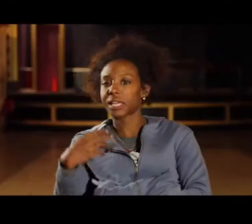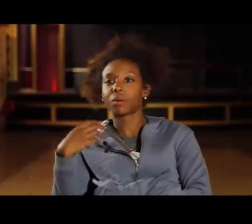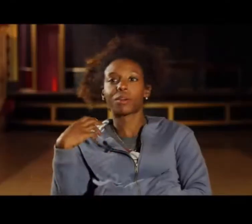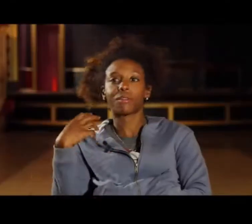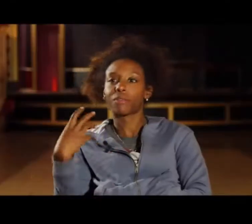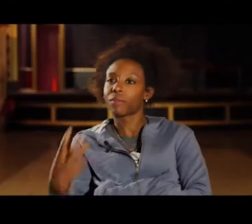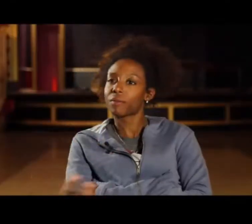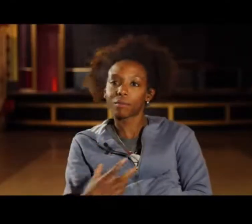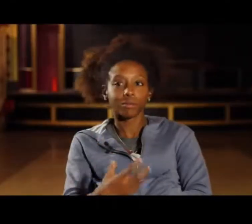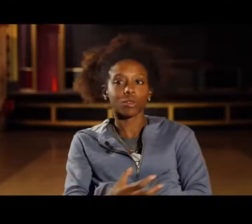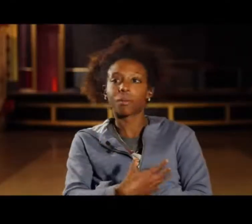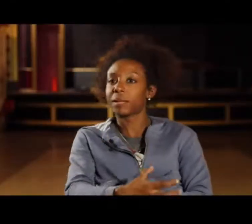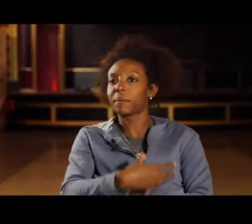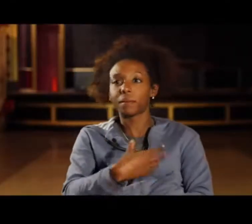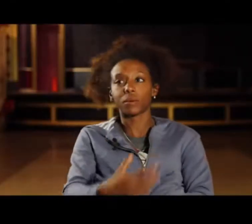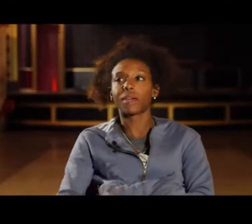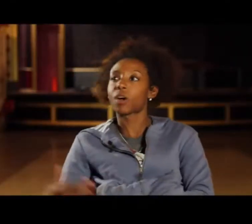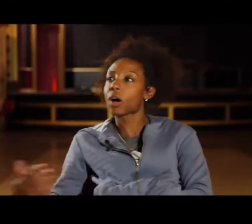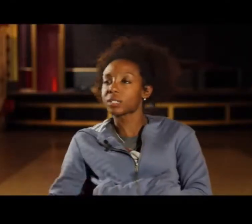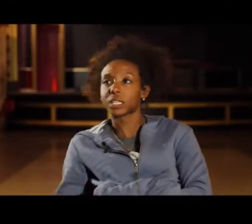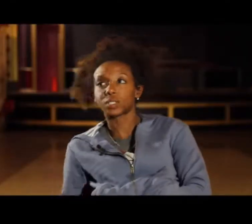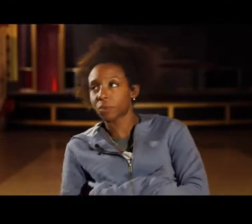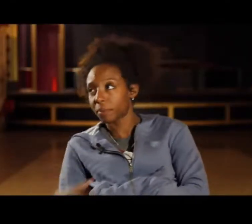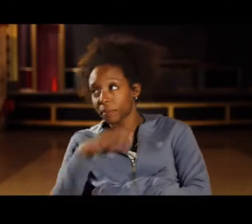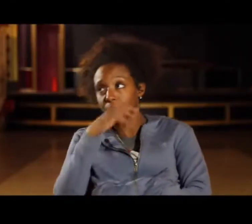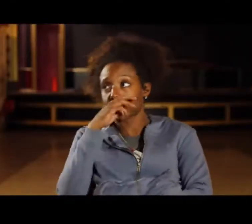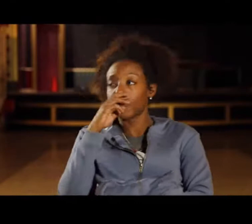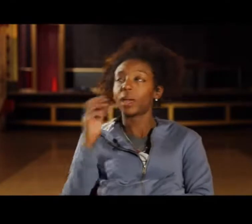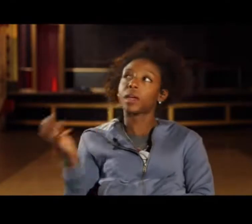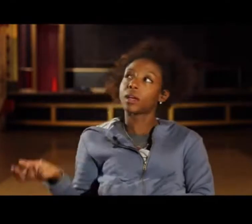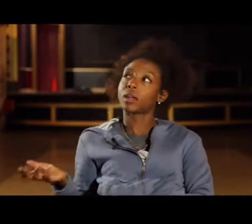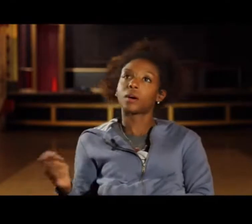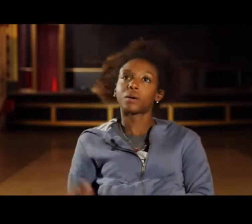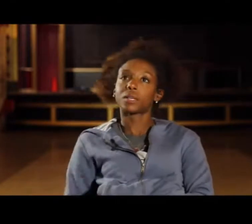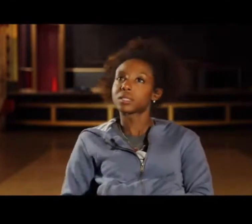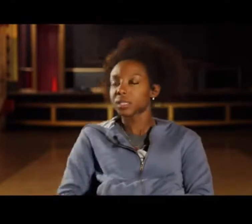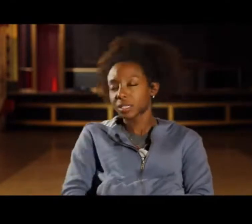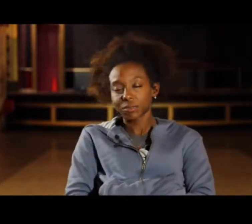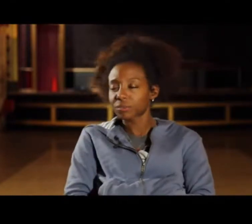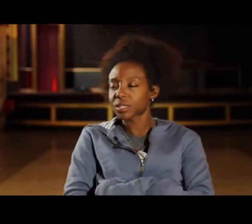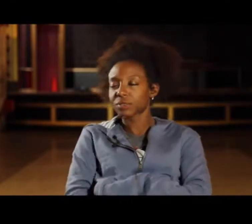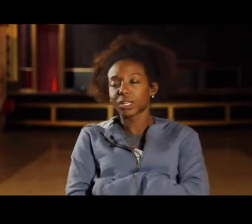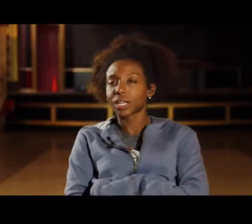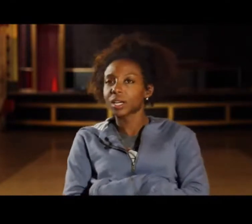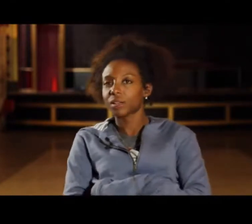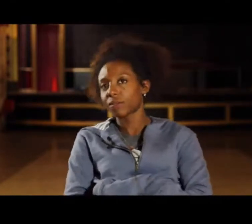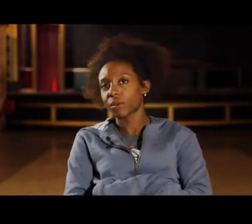make their own money you can take something negative and turn it into a positive thing you know you definitely come in contact